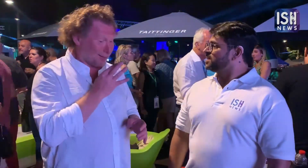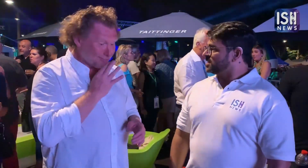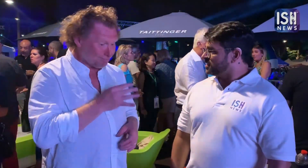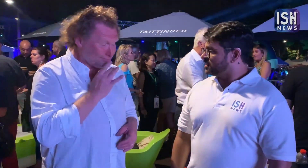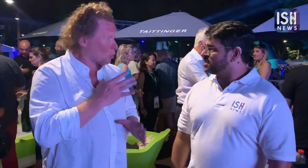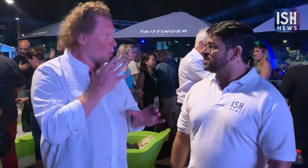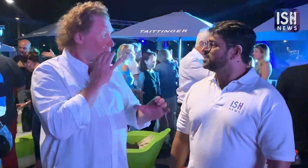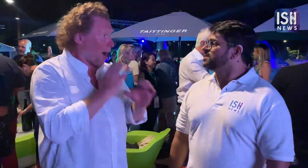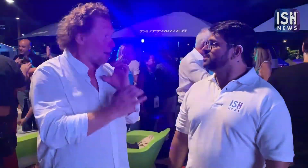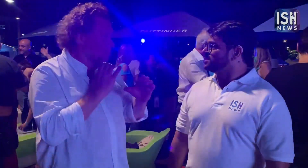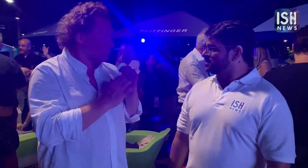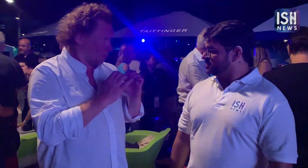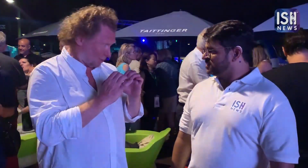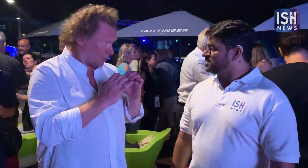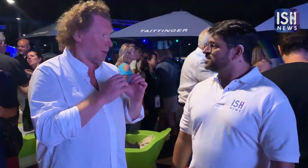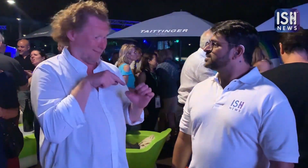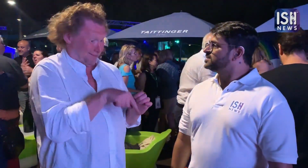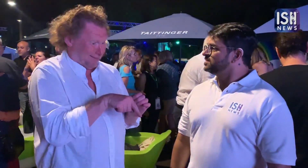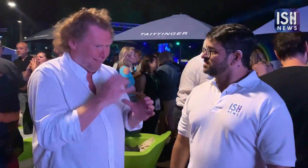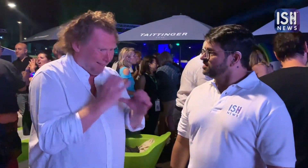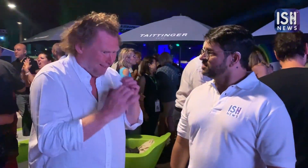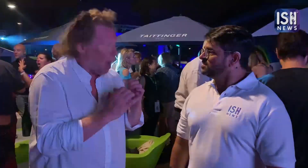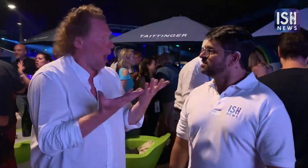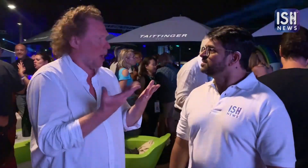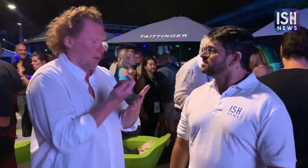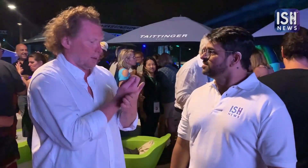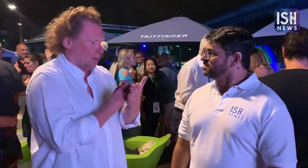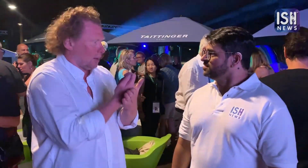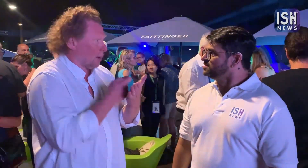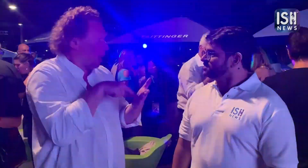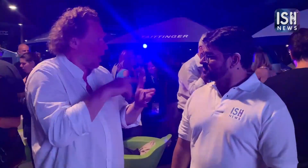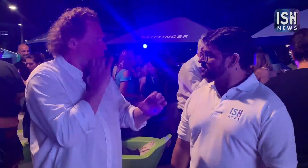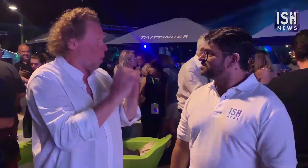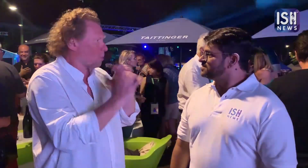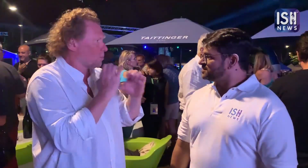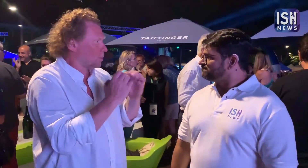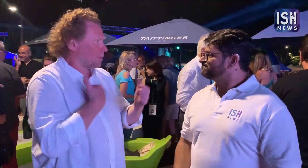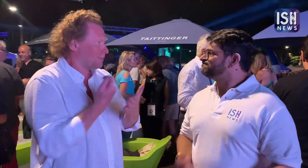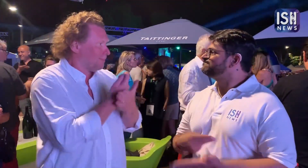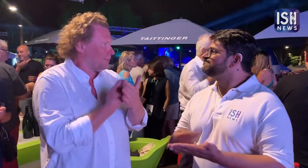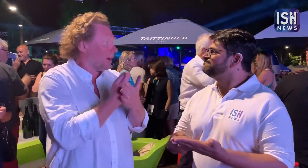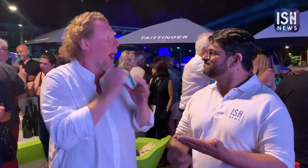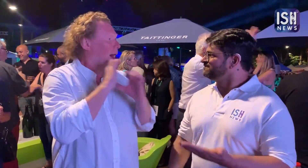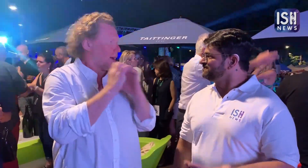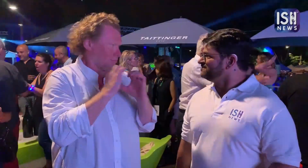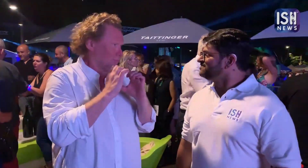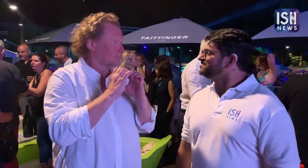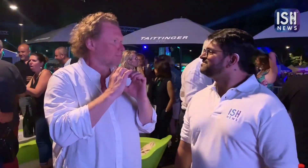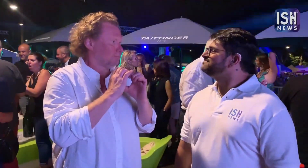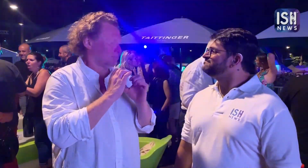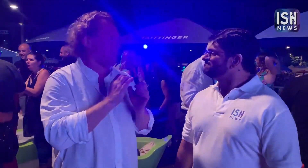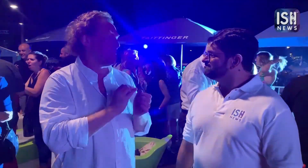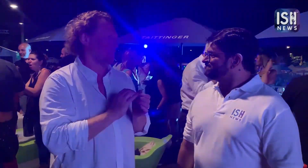My parents would talk but in order to communicate with me they started drawing.